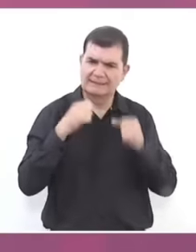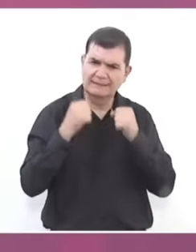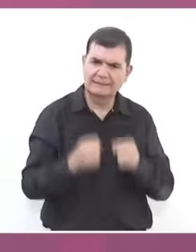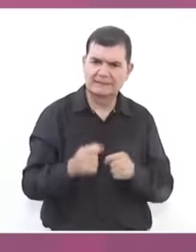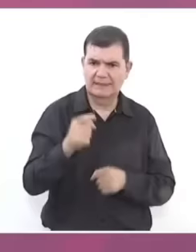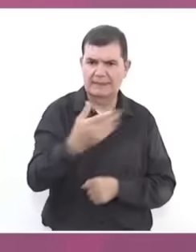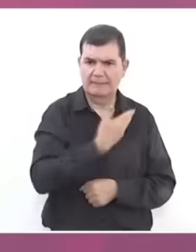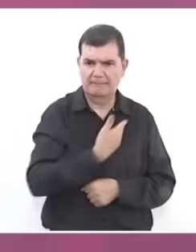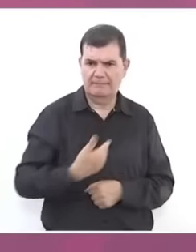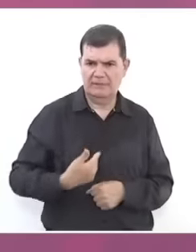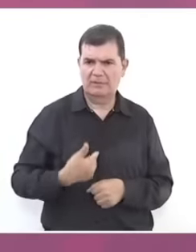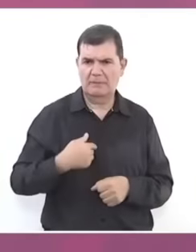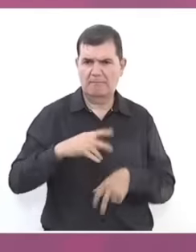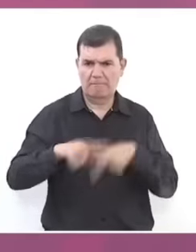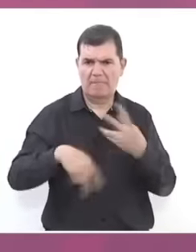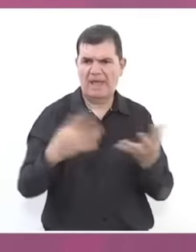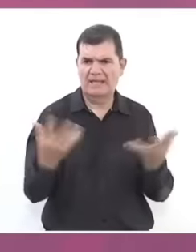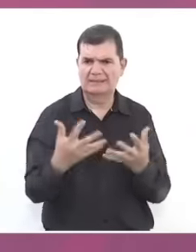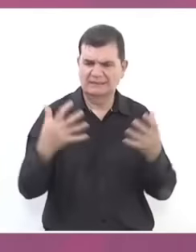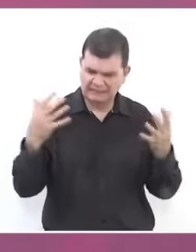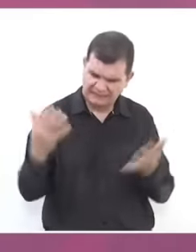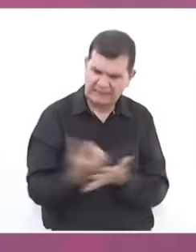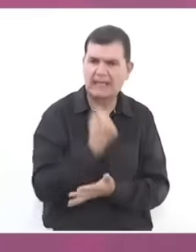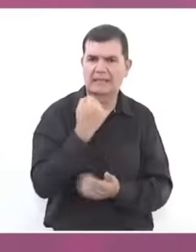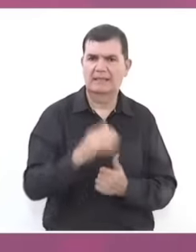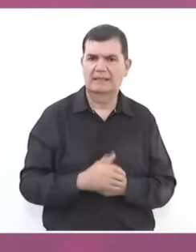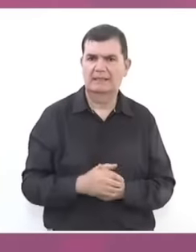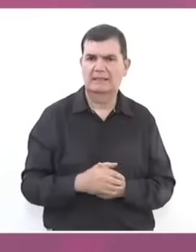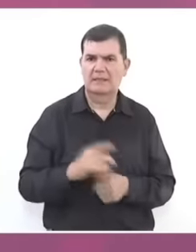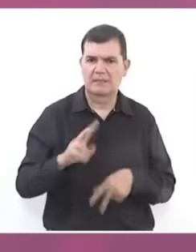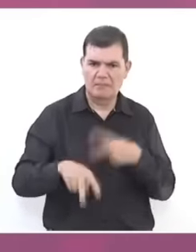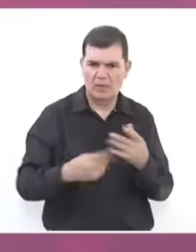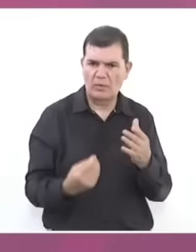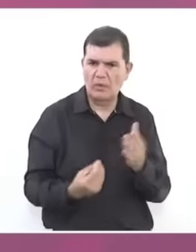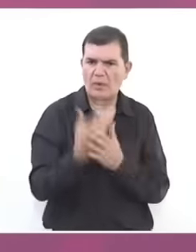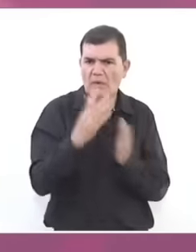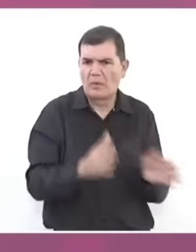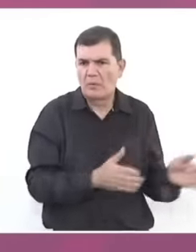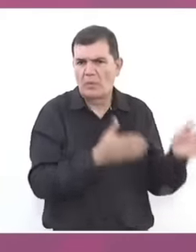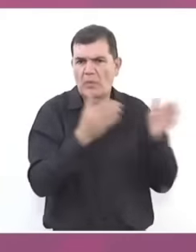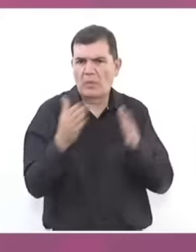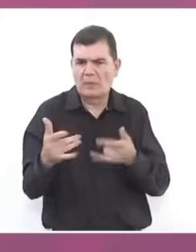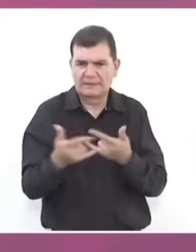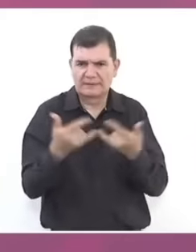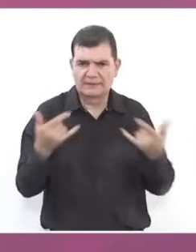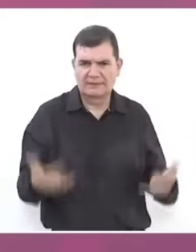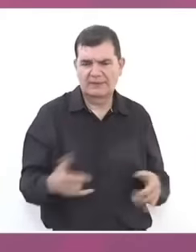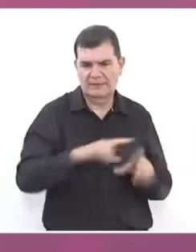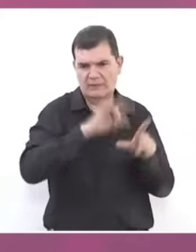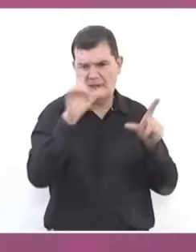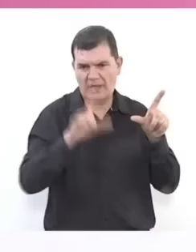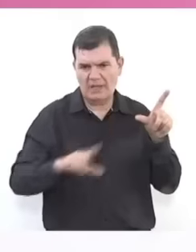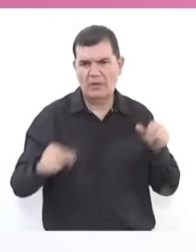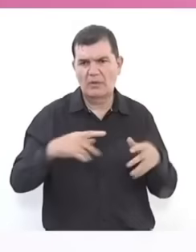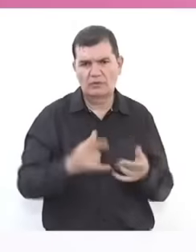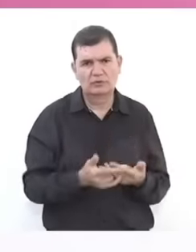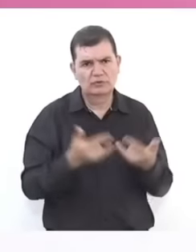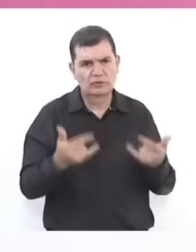I was going to win and that we were going to enter a new era, a new history of our country and I said,